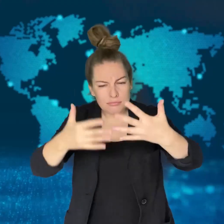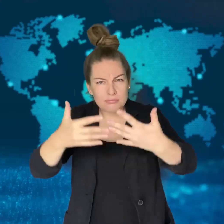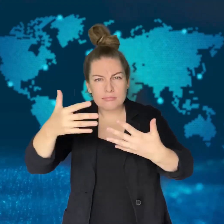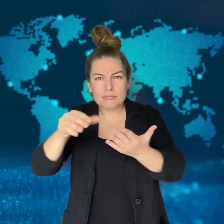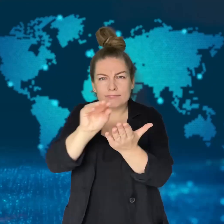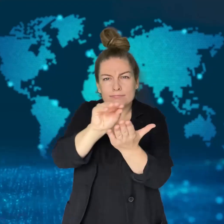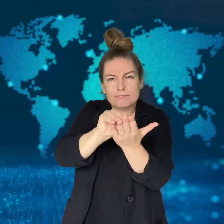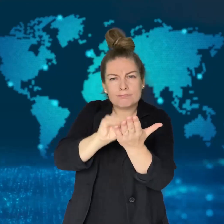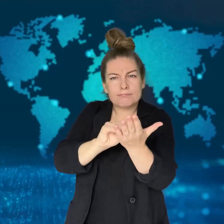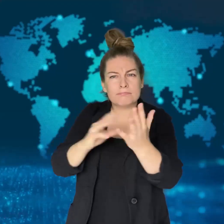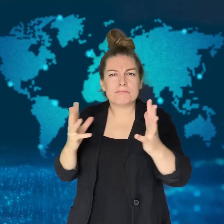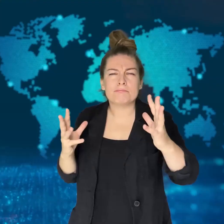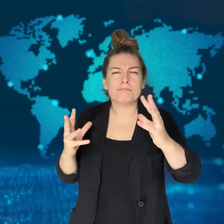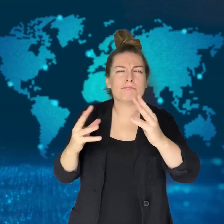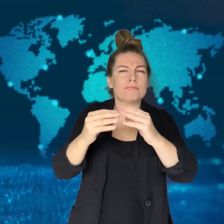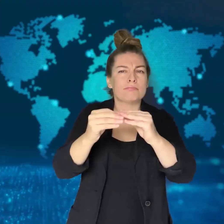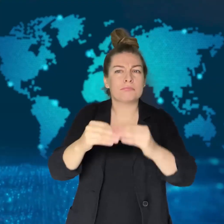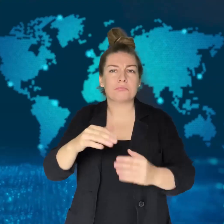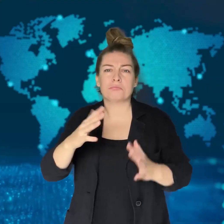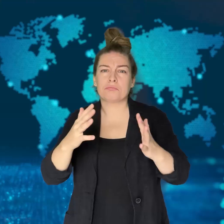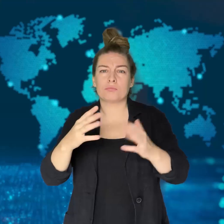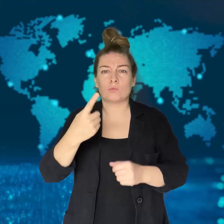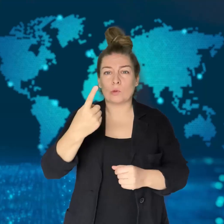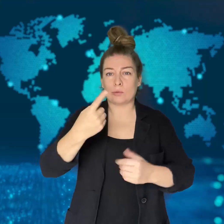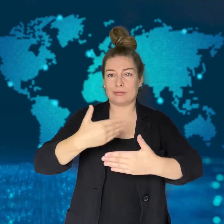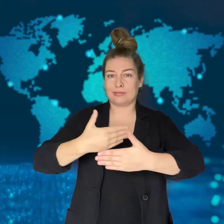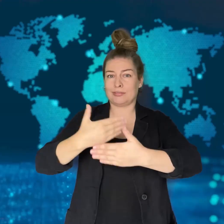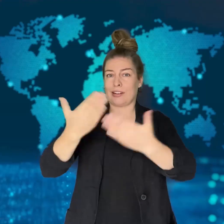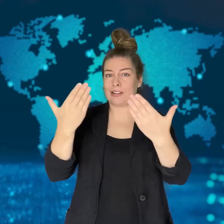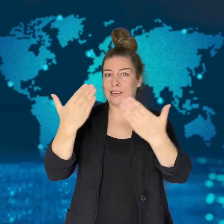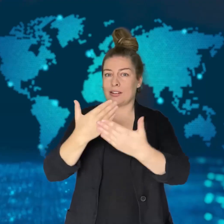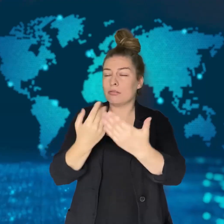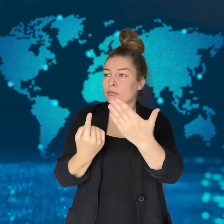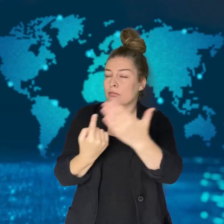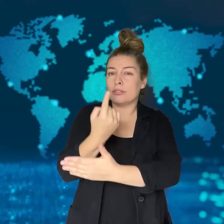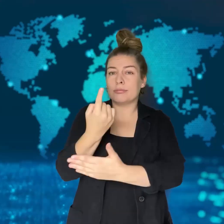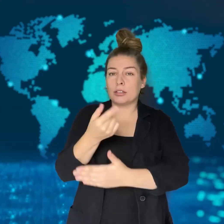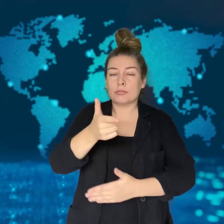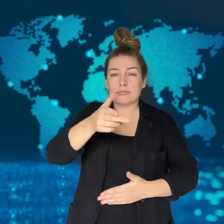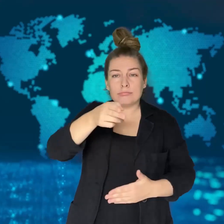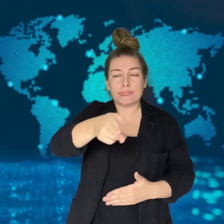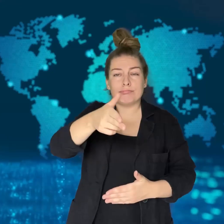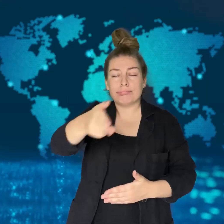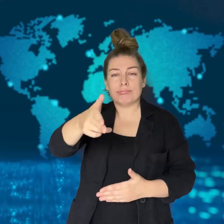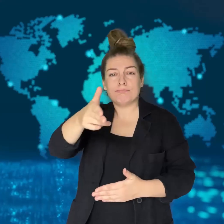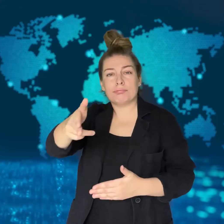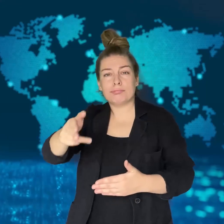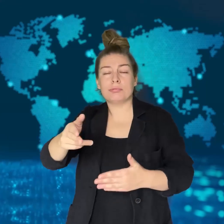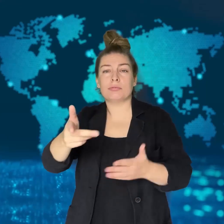the rest of the world.